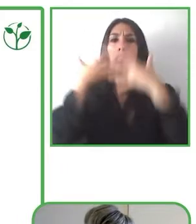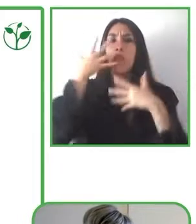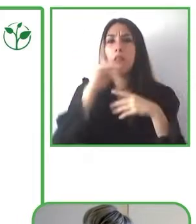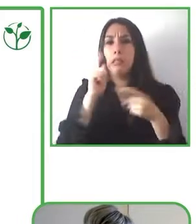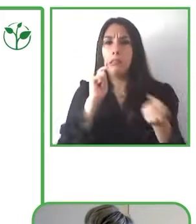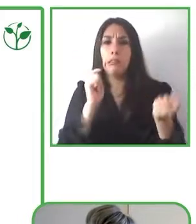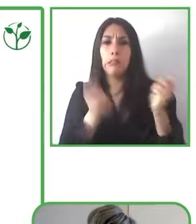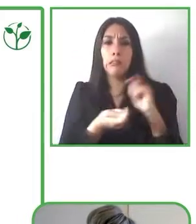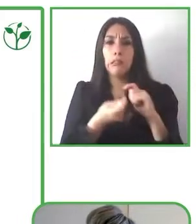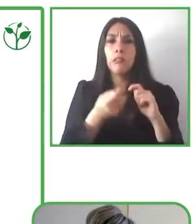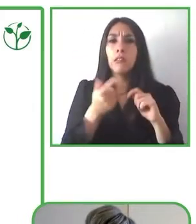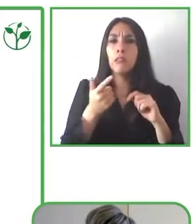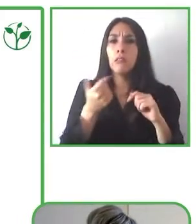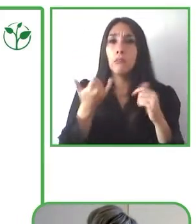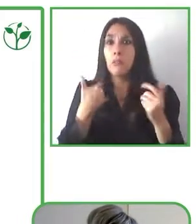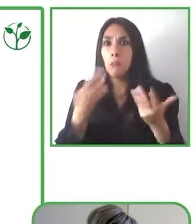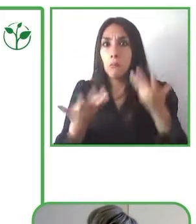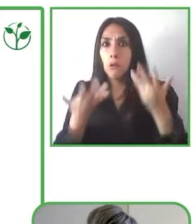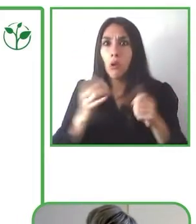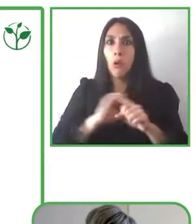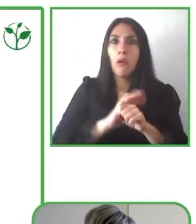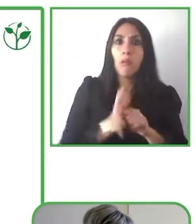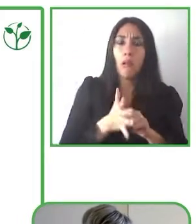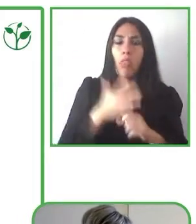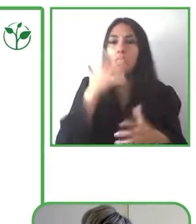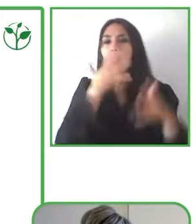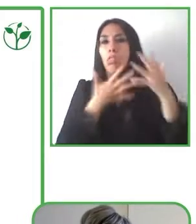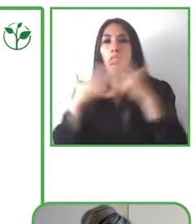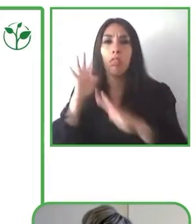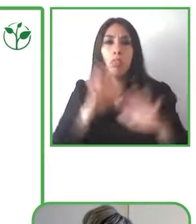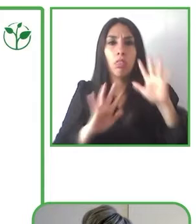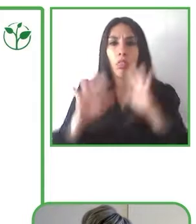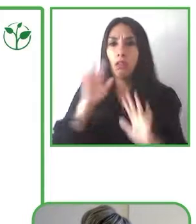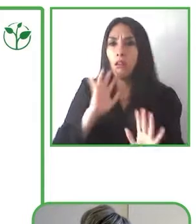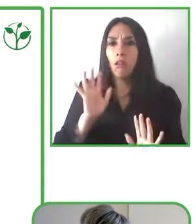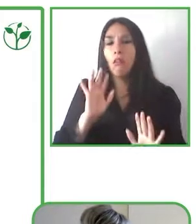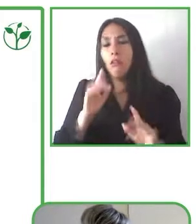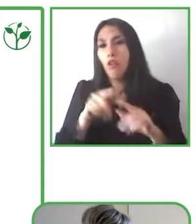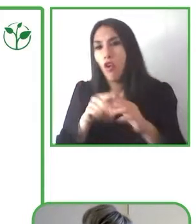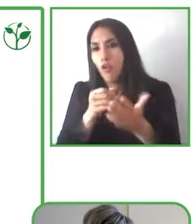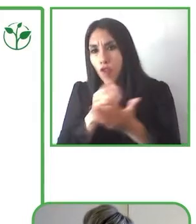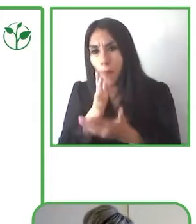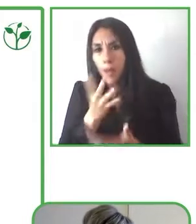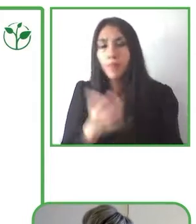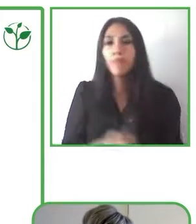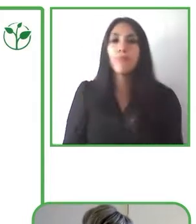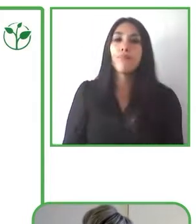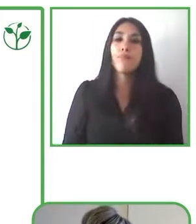even when we're talking about information about how to protect themselves about Covid-19